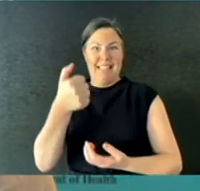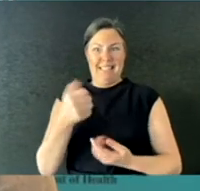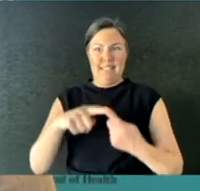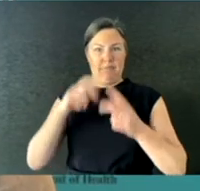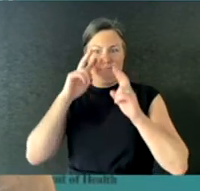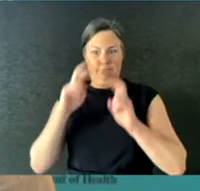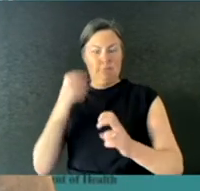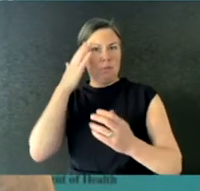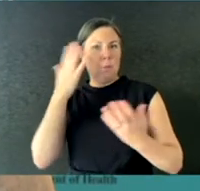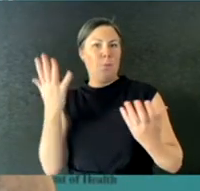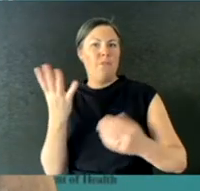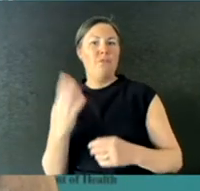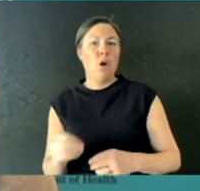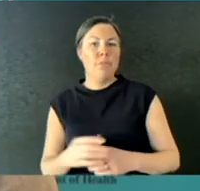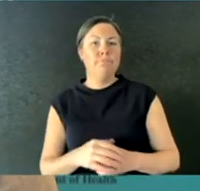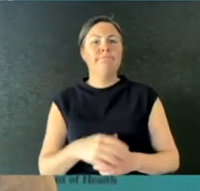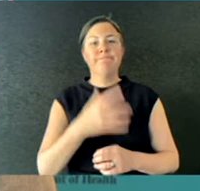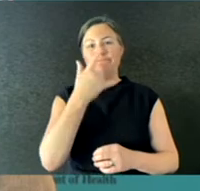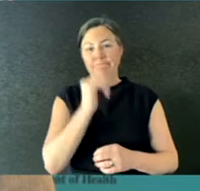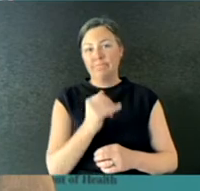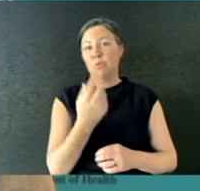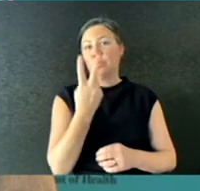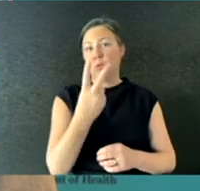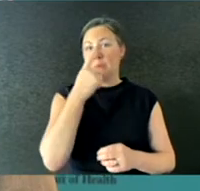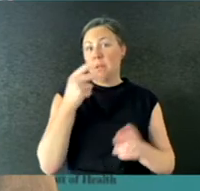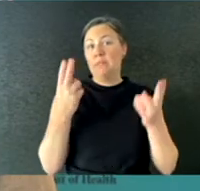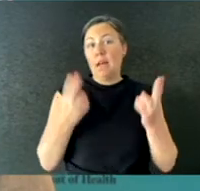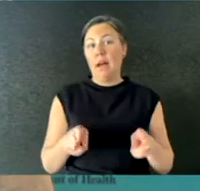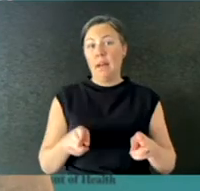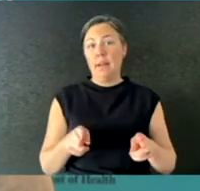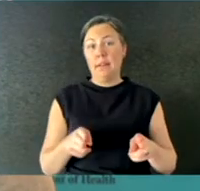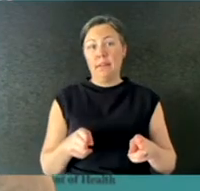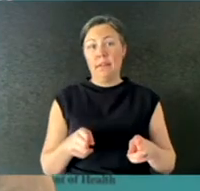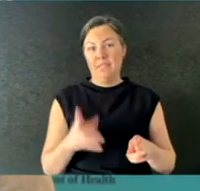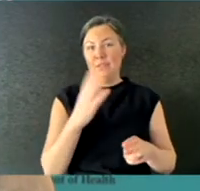Sadly, there were two new deaths overnight, both reported in Victoria, taking the total